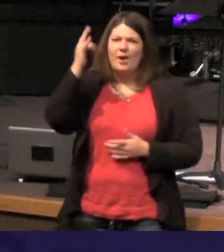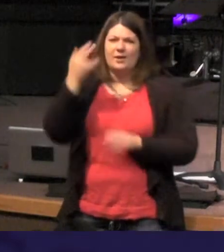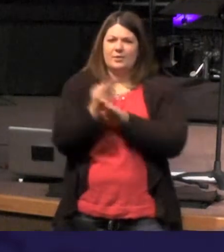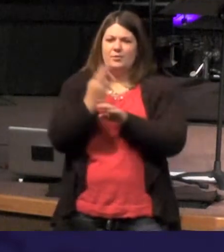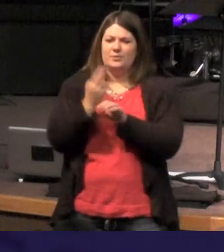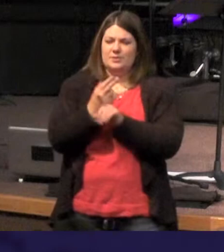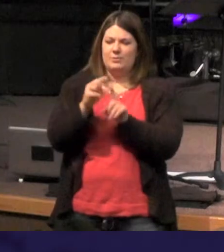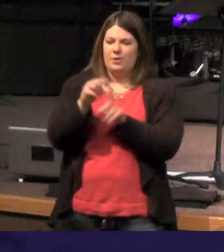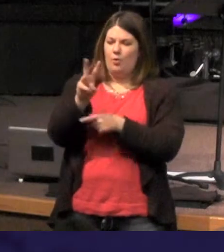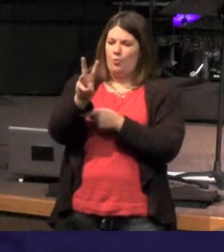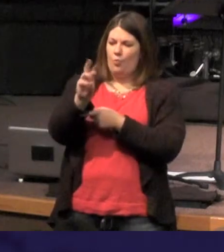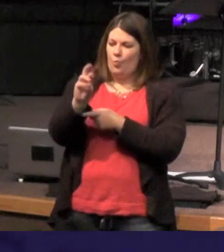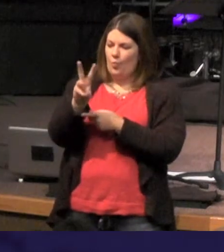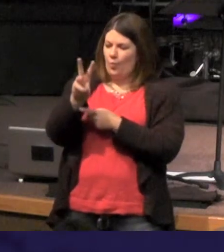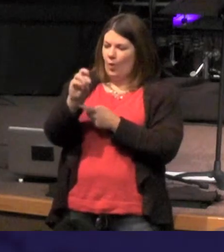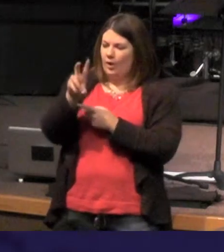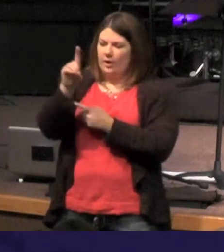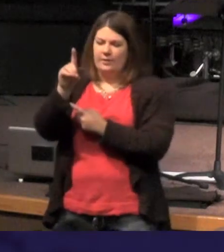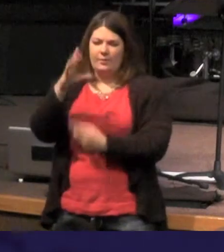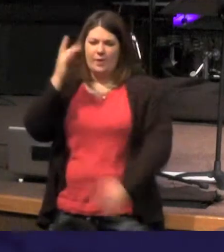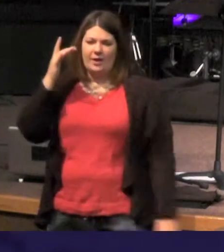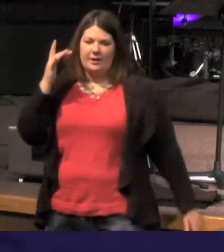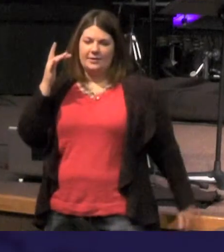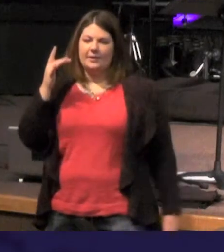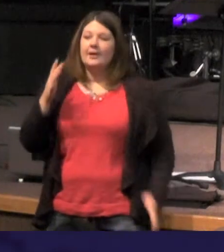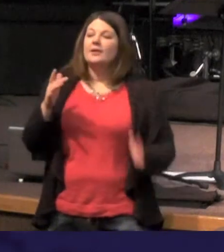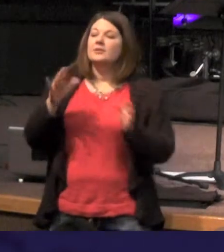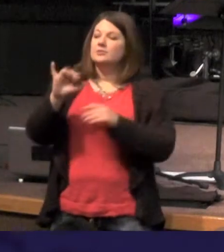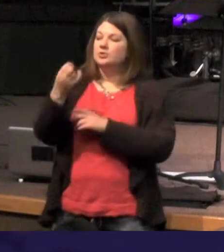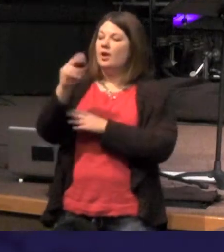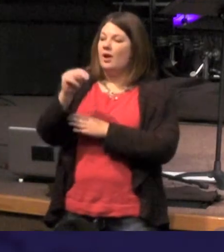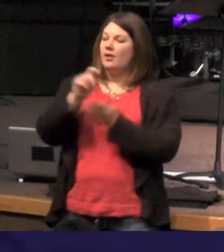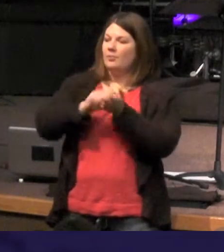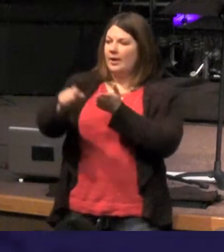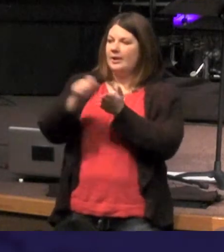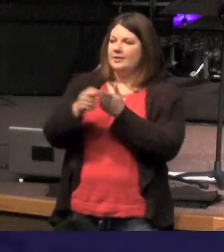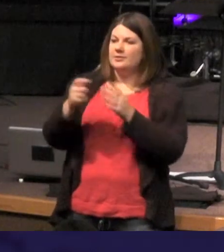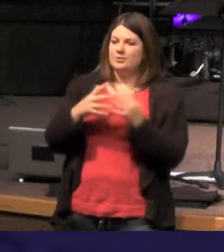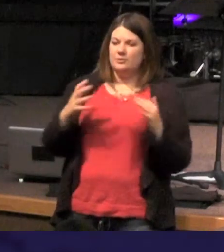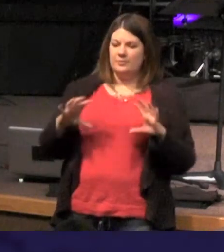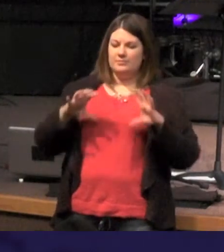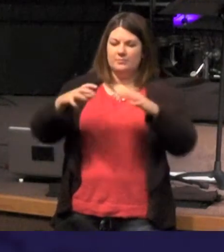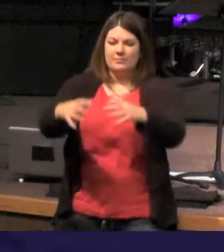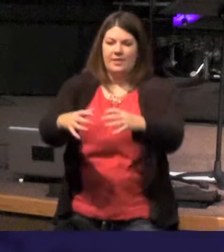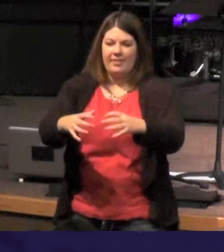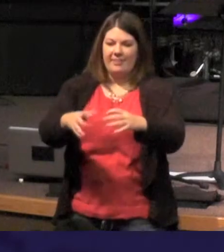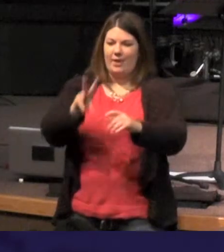John is doing something special here - he is writing to an audience to which this word Word would mean something